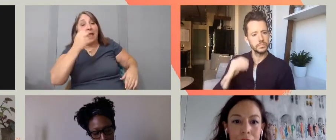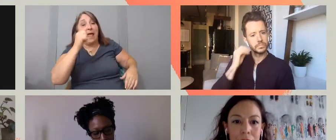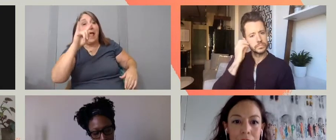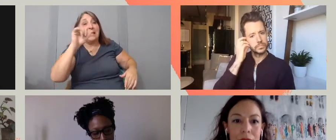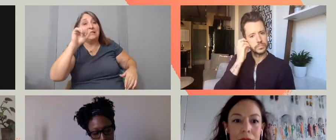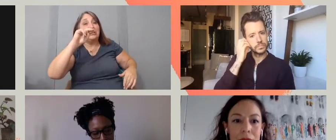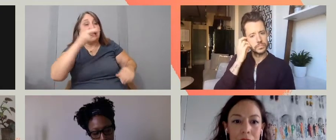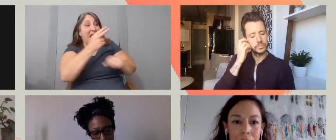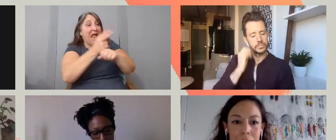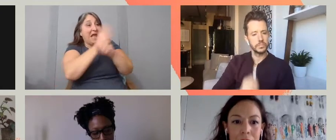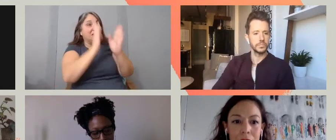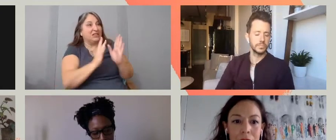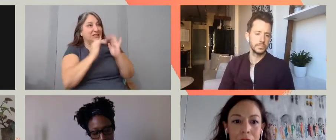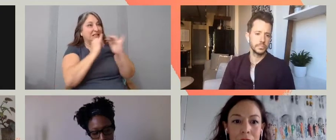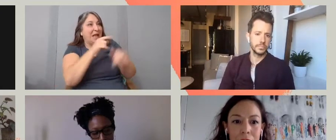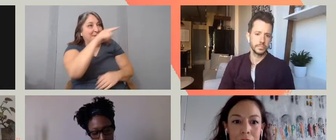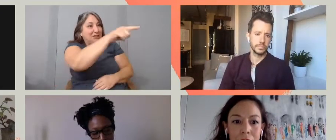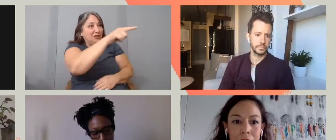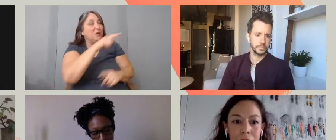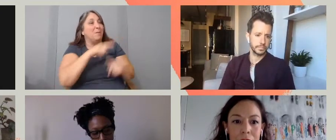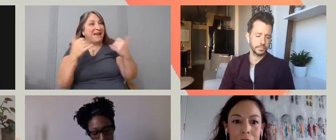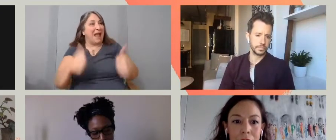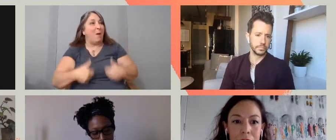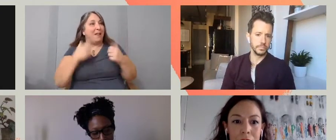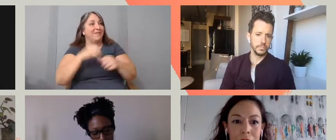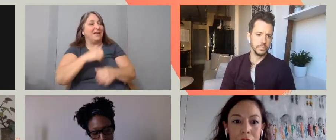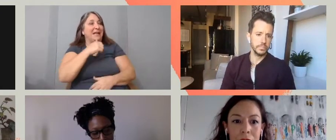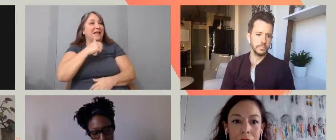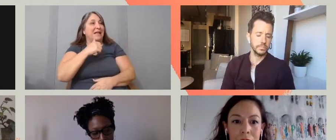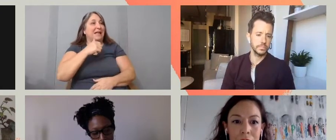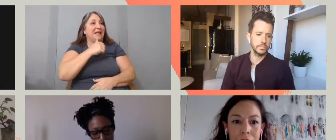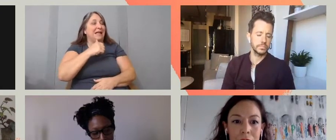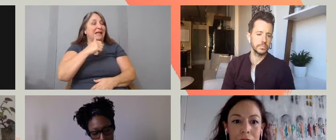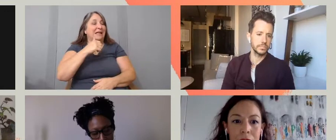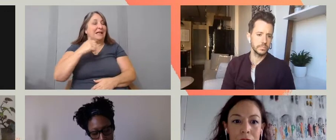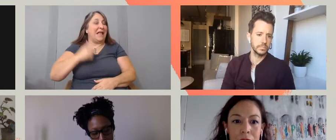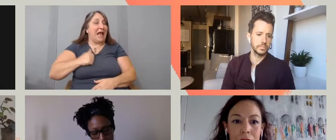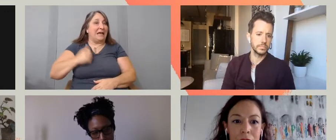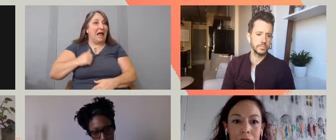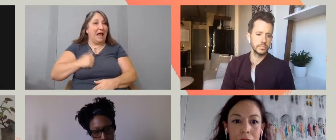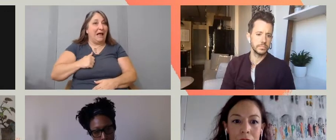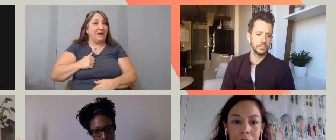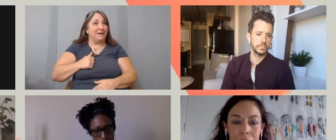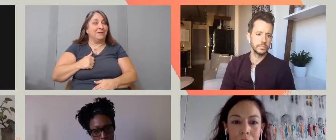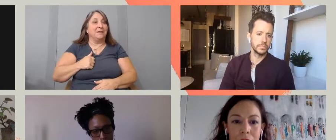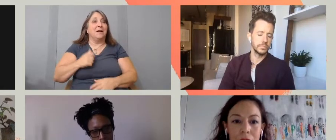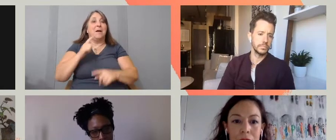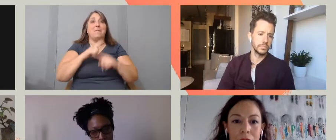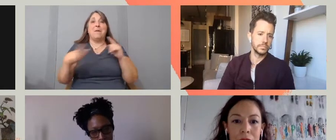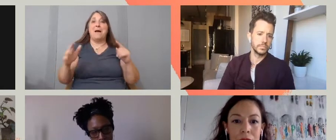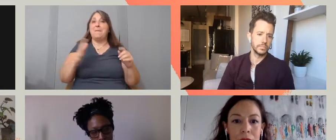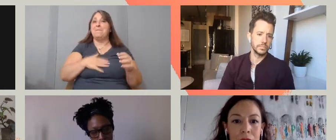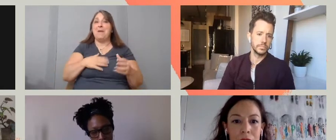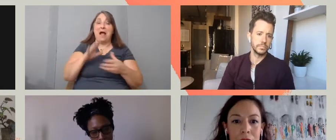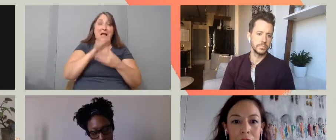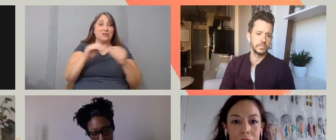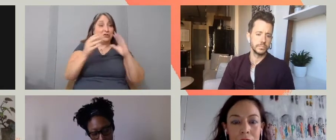I now live in Canada but my migration story is very similar to yours.